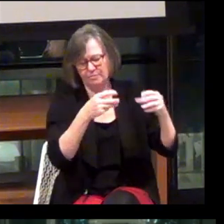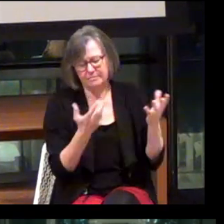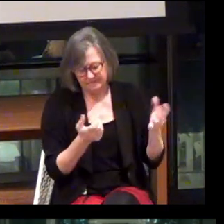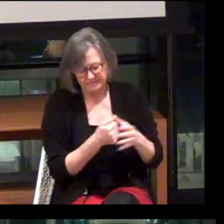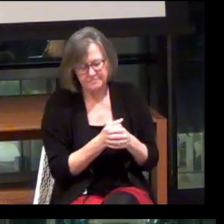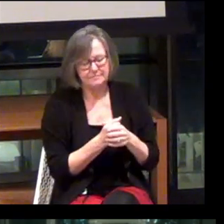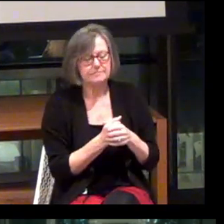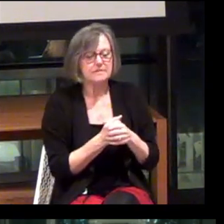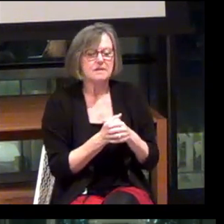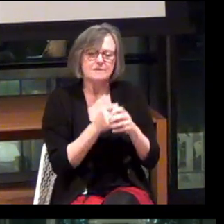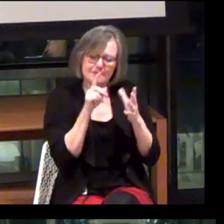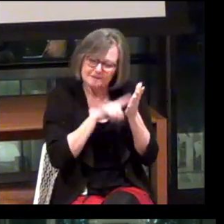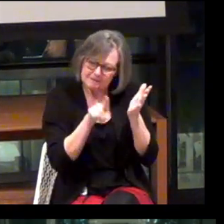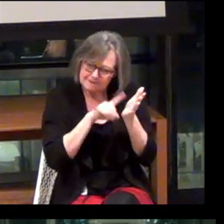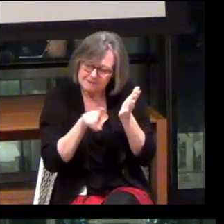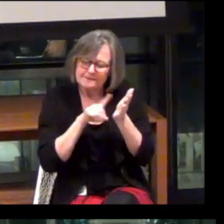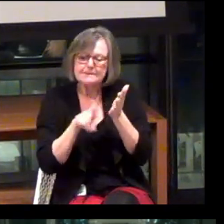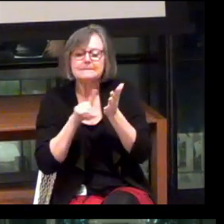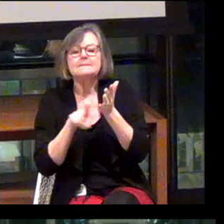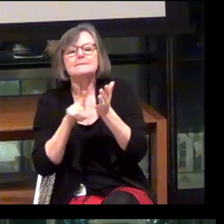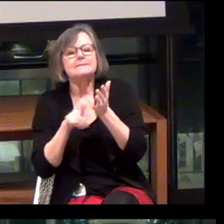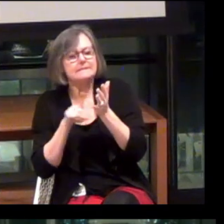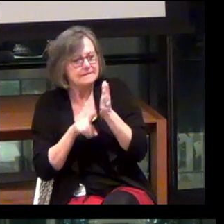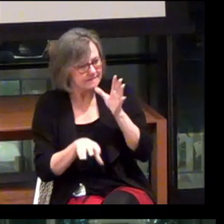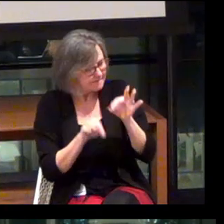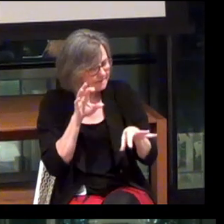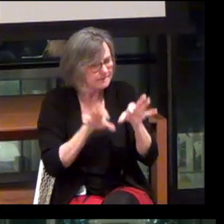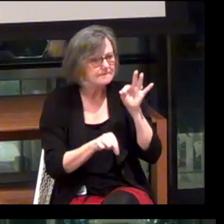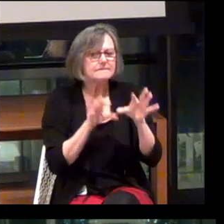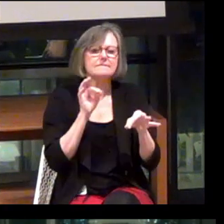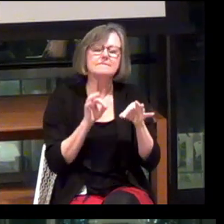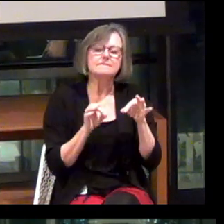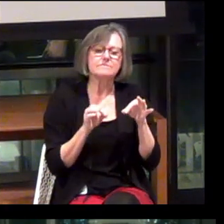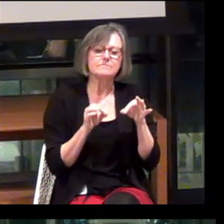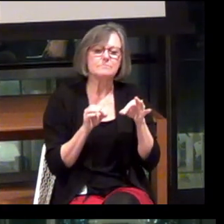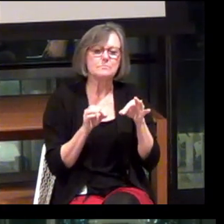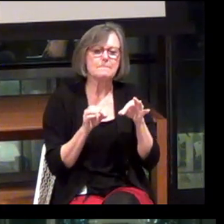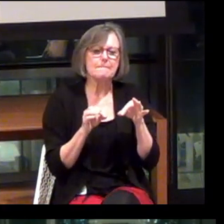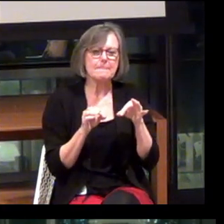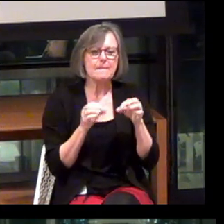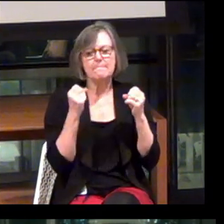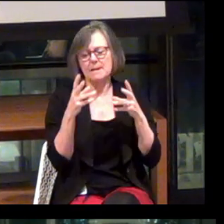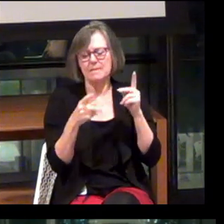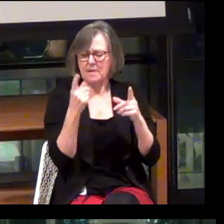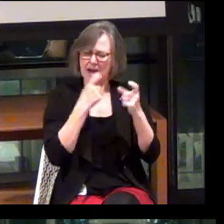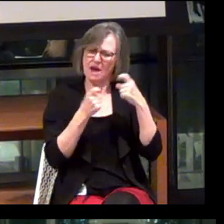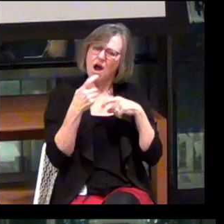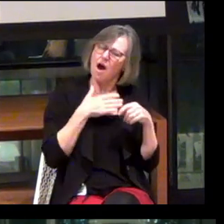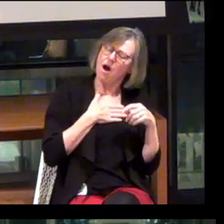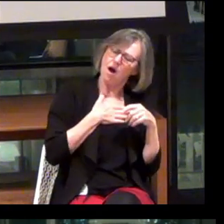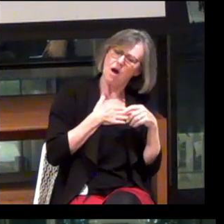And as we dug into the space, really what we were finding was... A lot of people asked me... Oh my God.